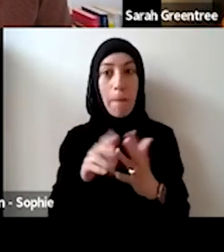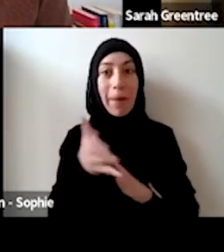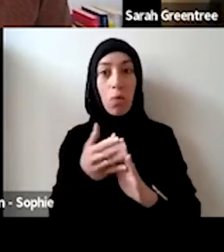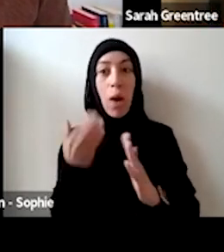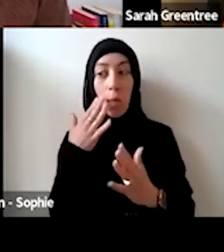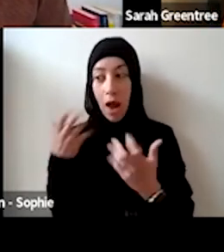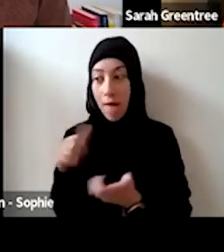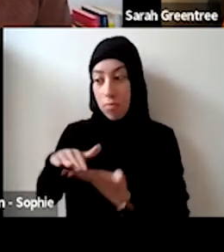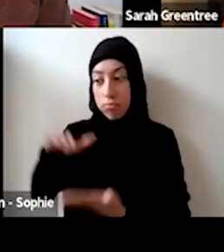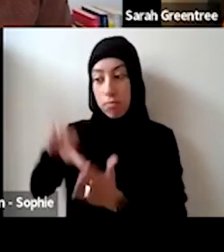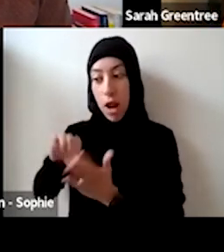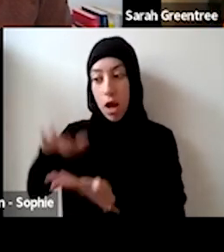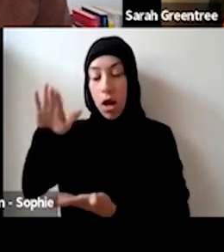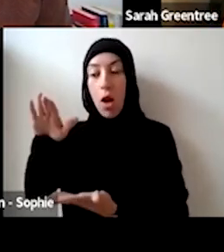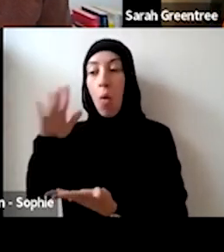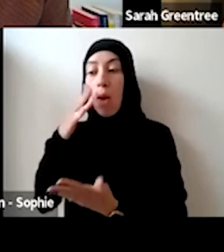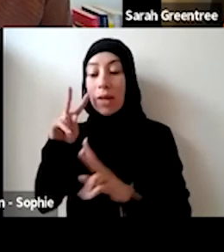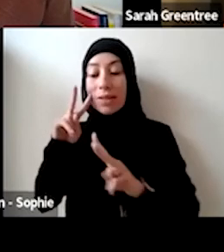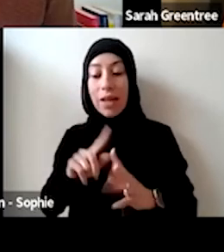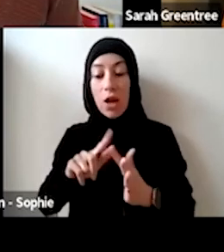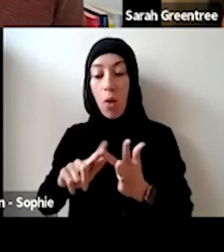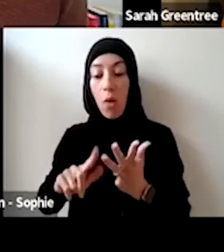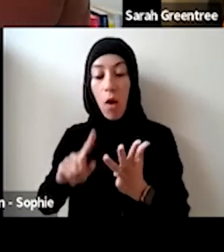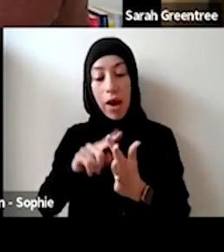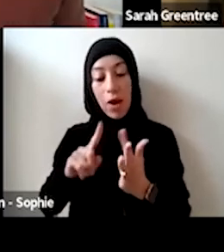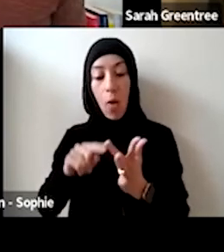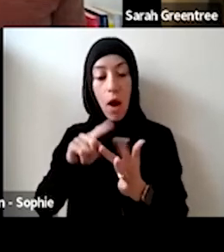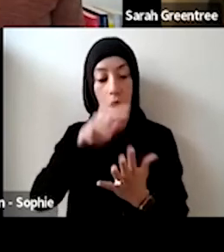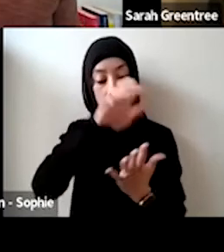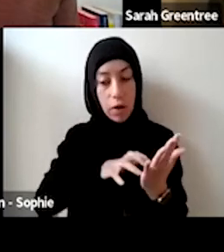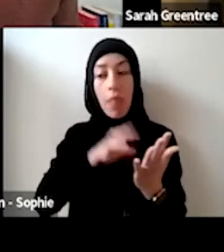allocations once we get past the ELI stage. Thank you, Zohar, that's an important point. Because, it's a fairly dynamic process we go through in terms of the